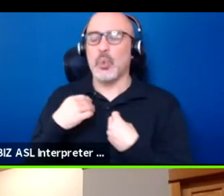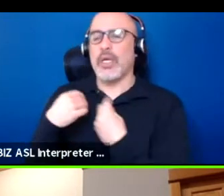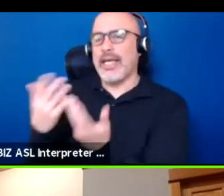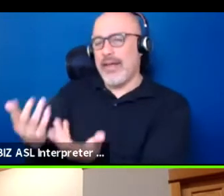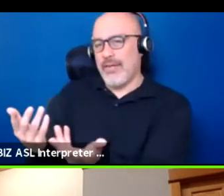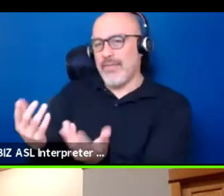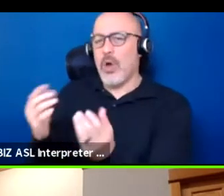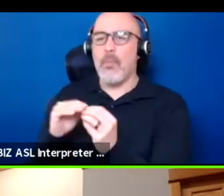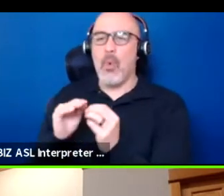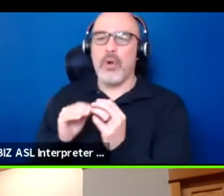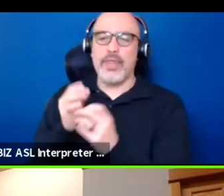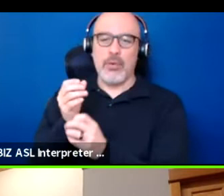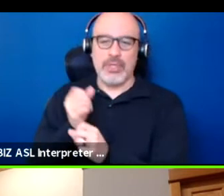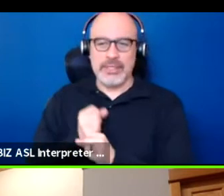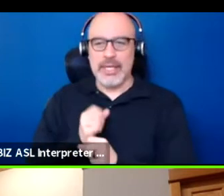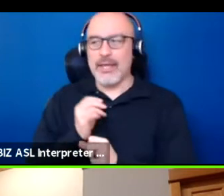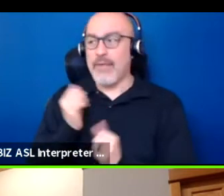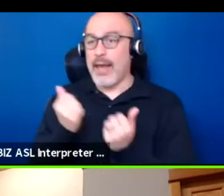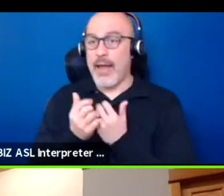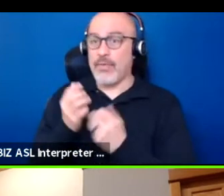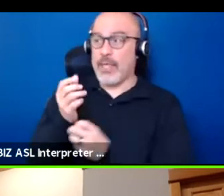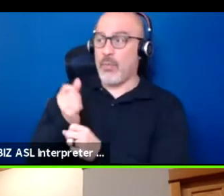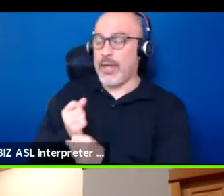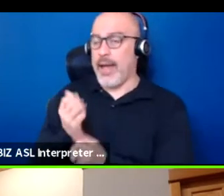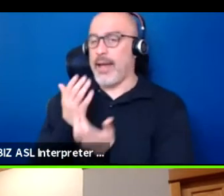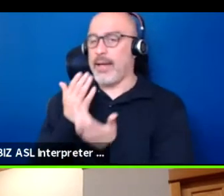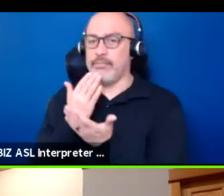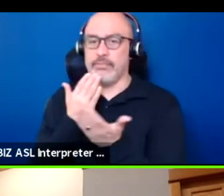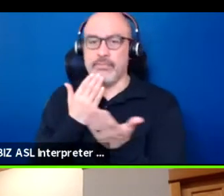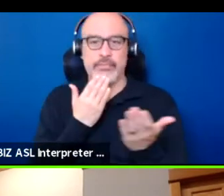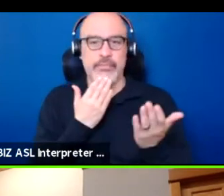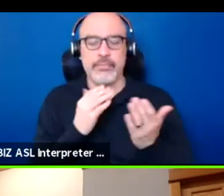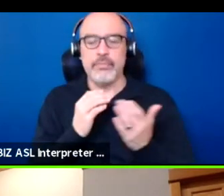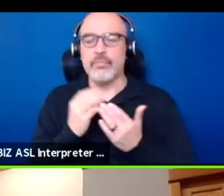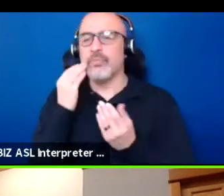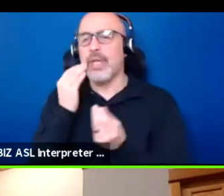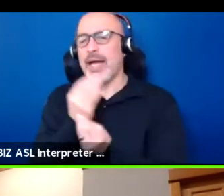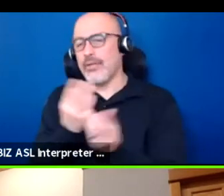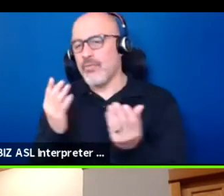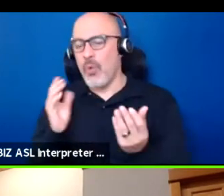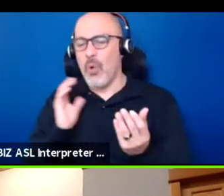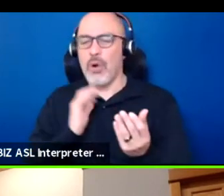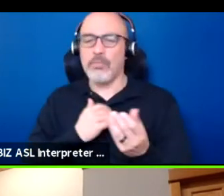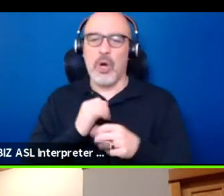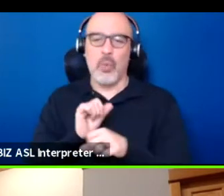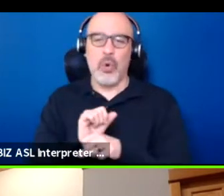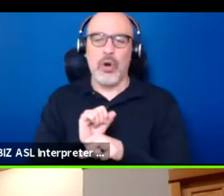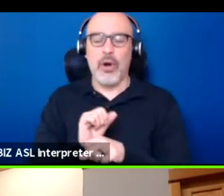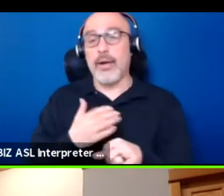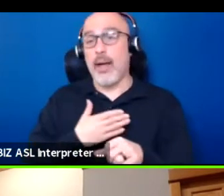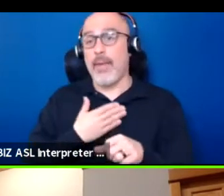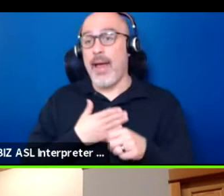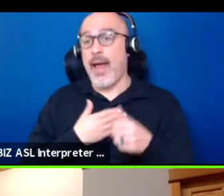and give thanks for everything. That informs all of our work and I'm just so happy to be here and I have to let you know